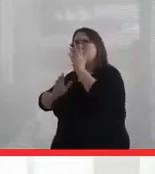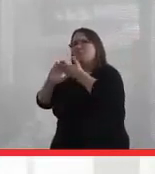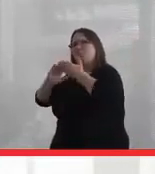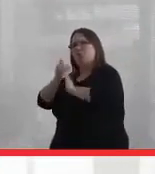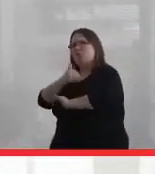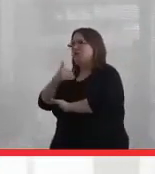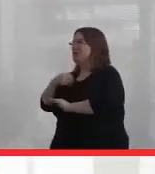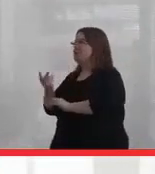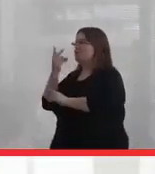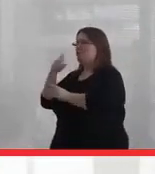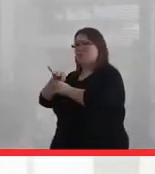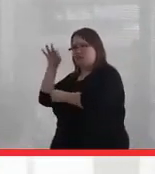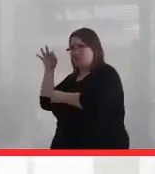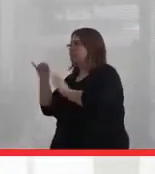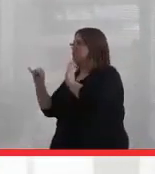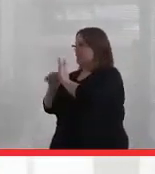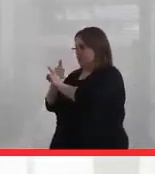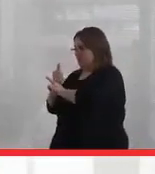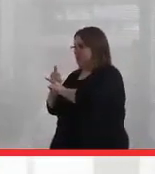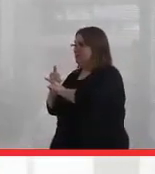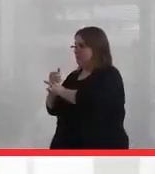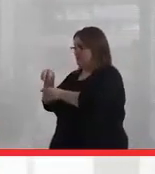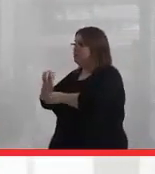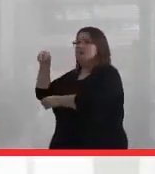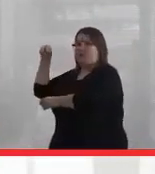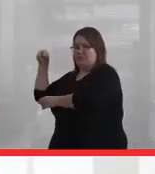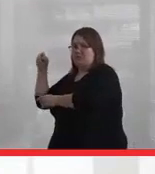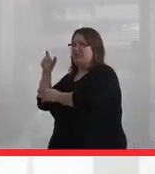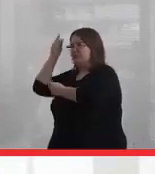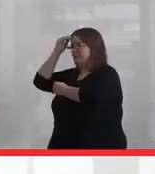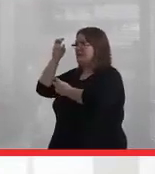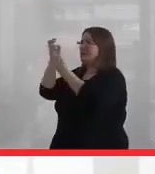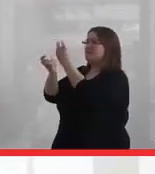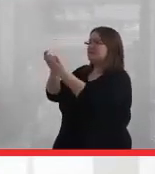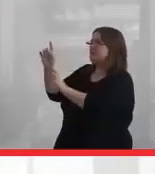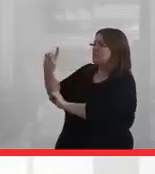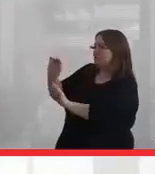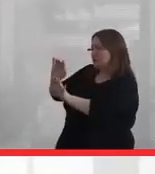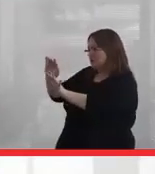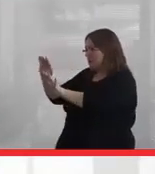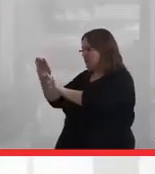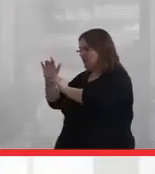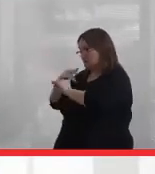who were two spirit-- who identified as two spirit. So I was thinking about where they were sitting and whether they were comfortable